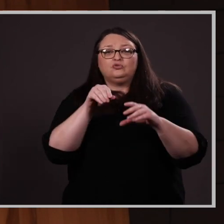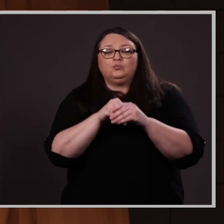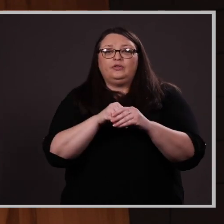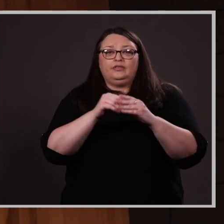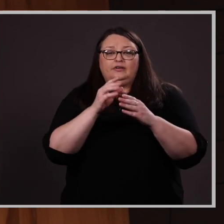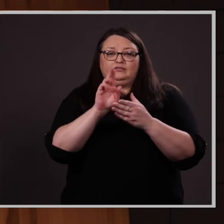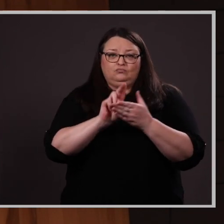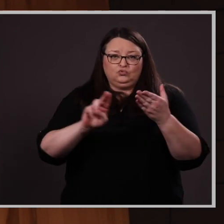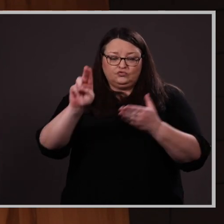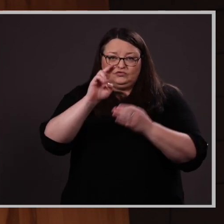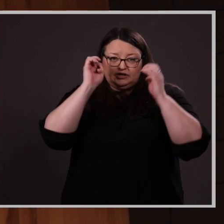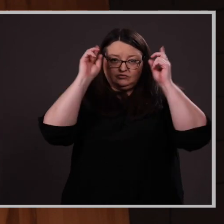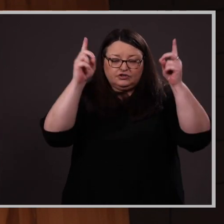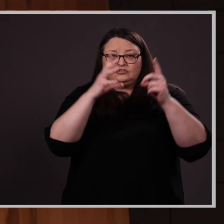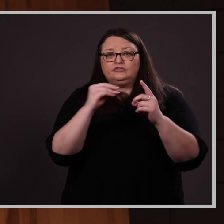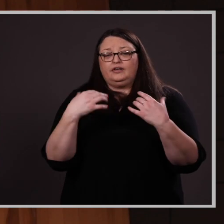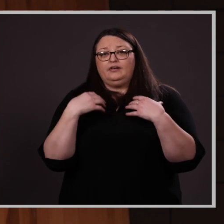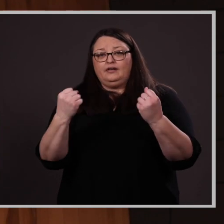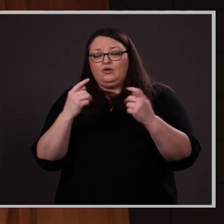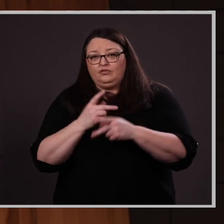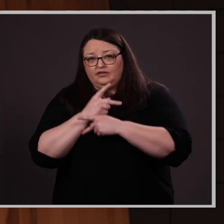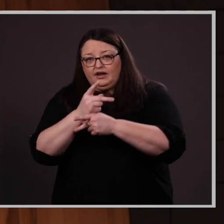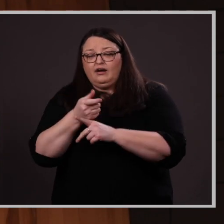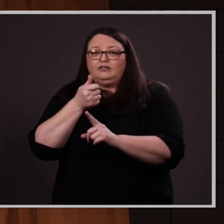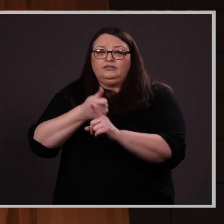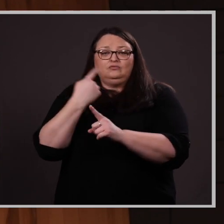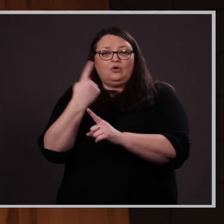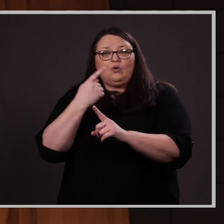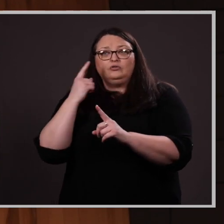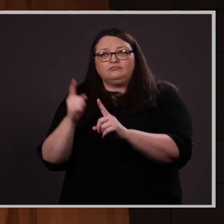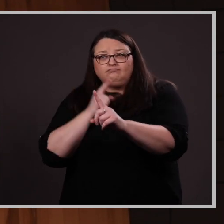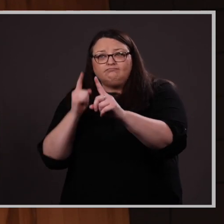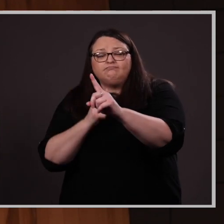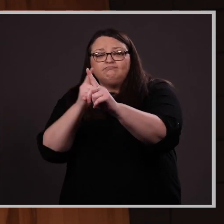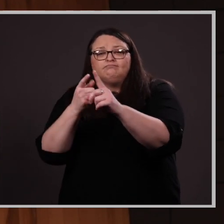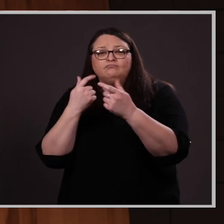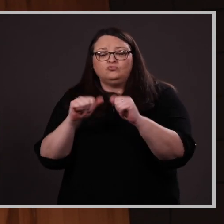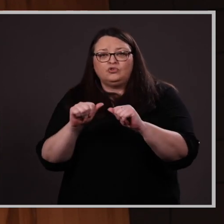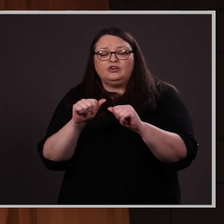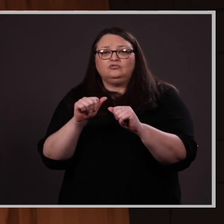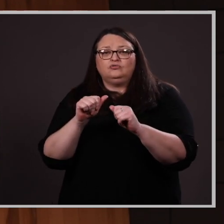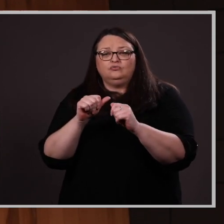is a tireless advocate for advancing UNO’s mission of access, excellence in education,